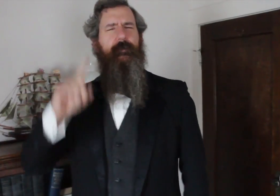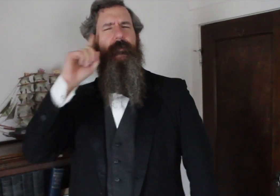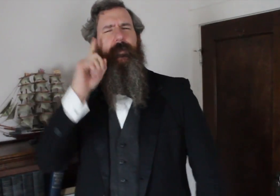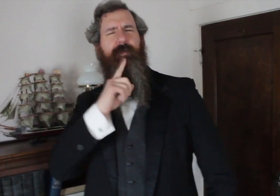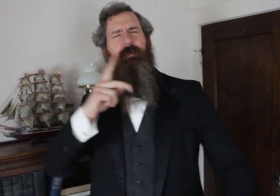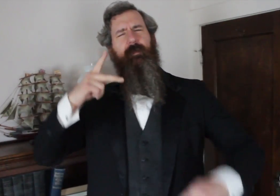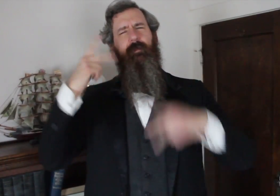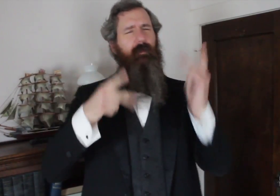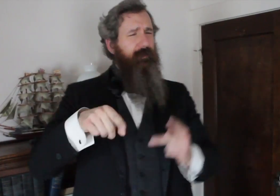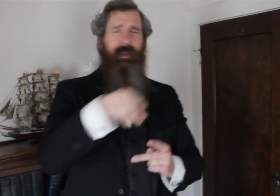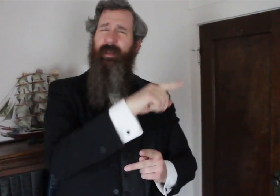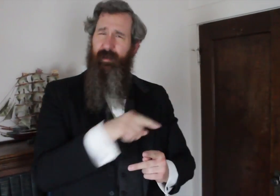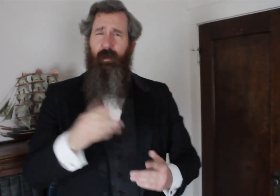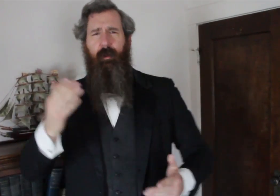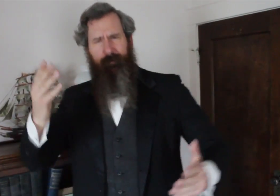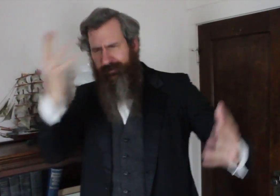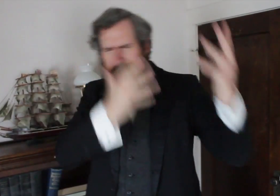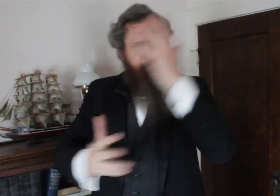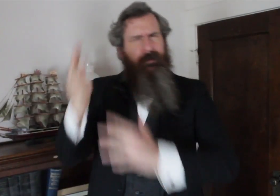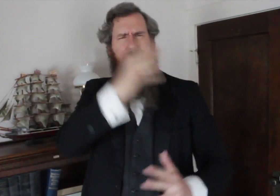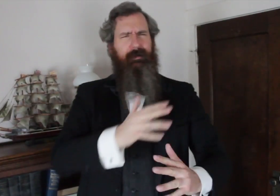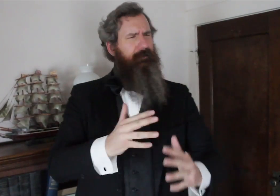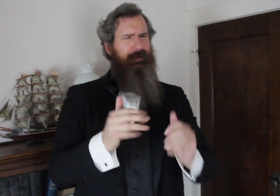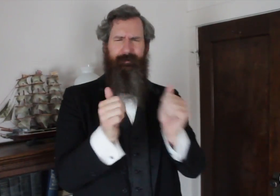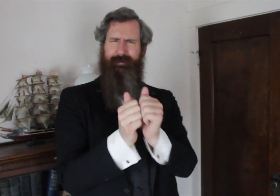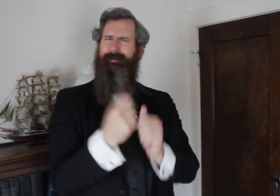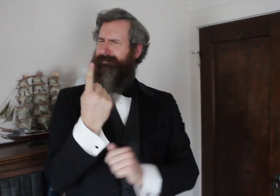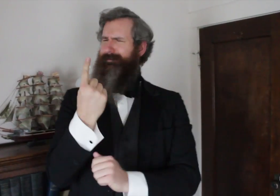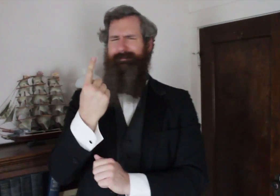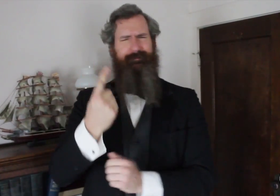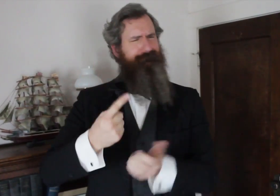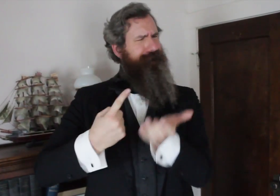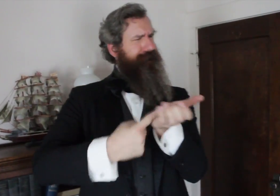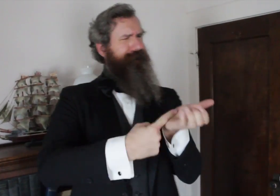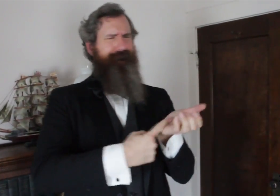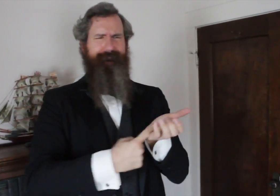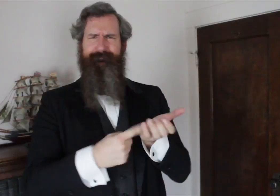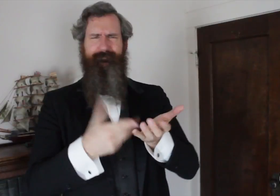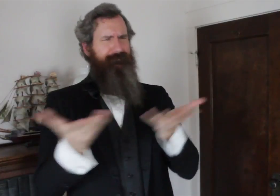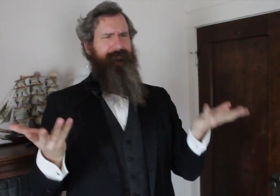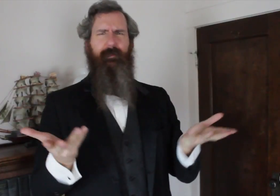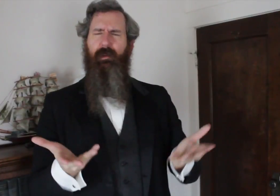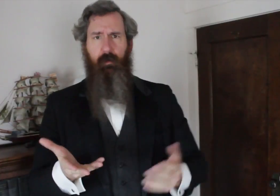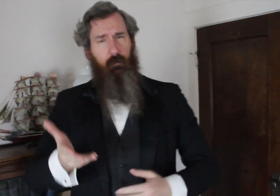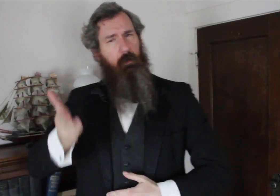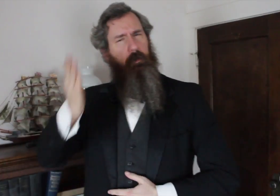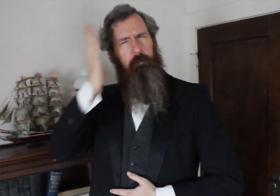Deaf people were faced with a dilemma that had raised concerns among them.